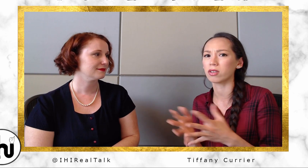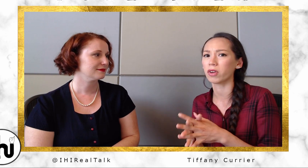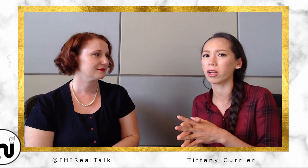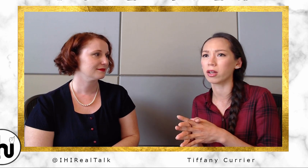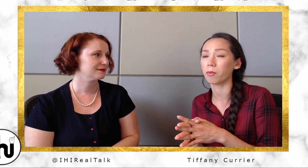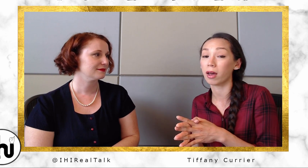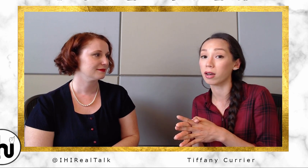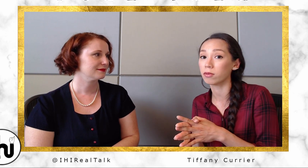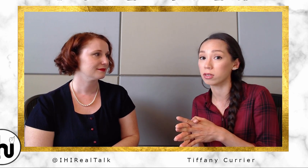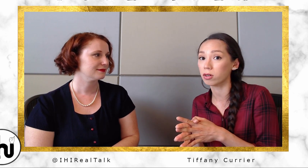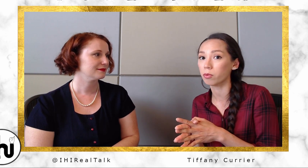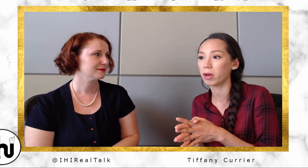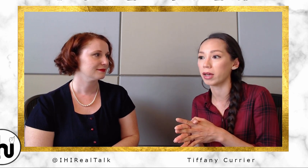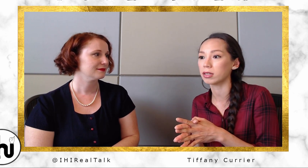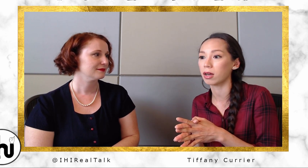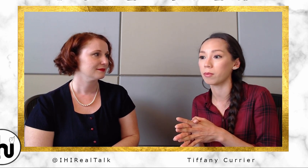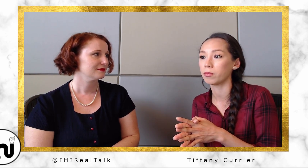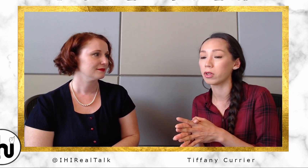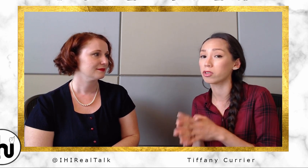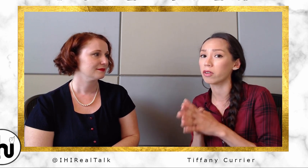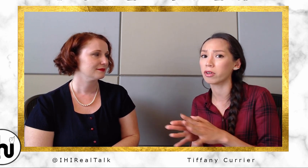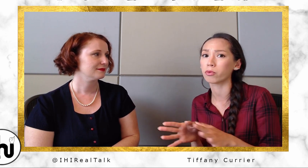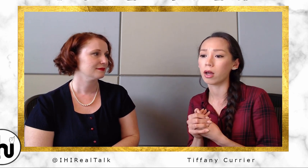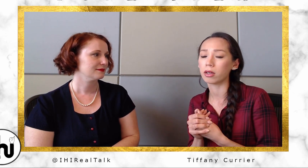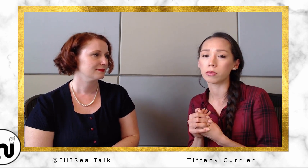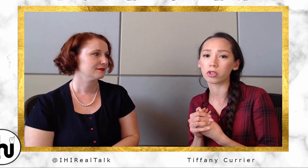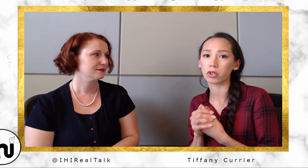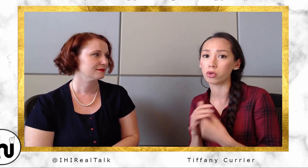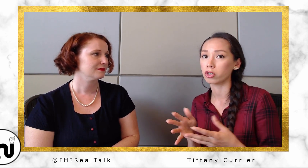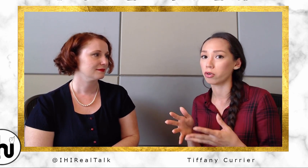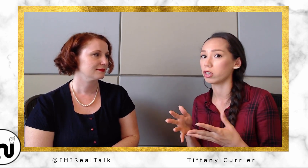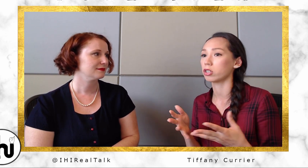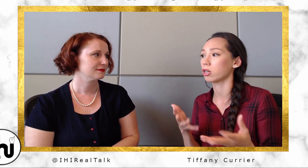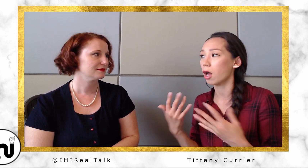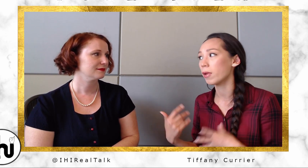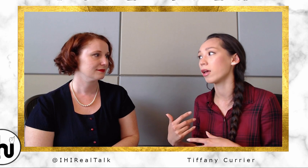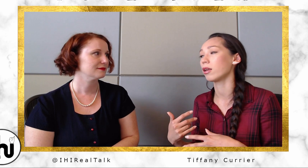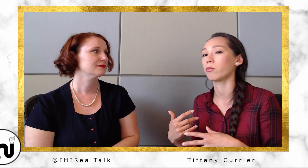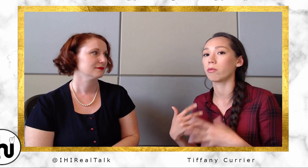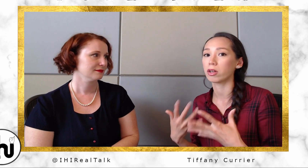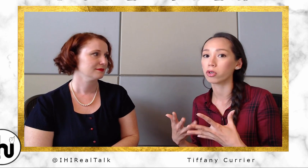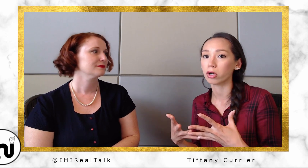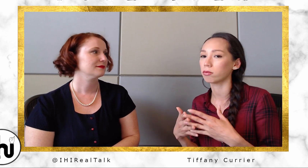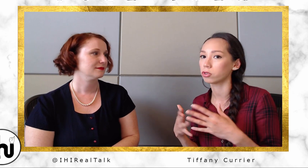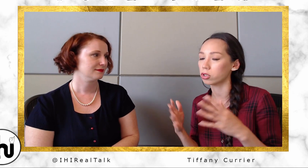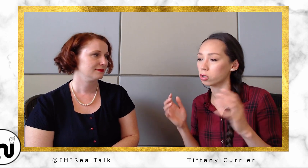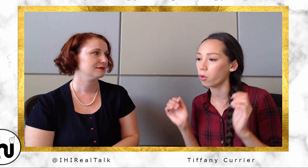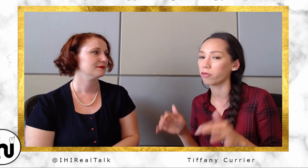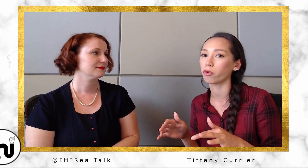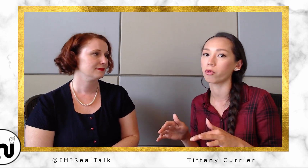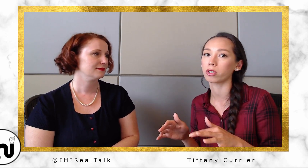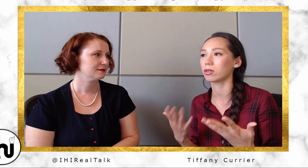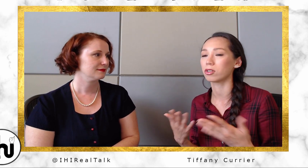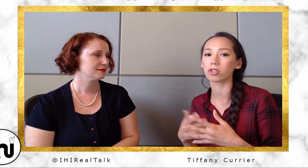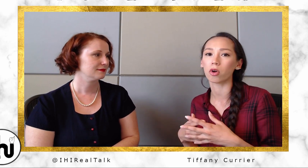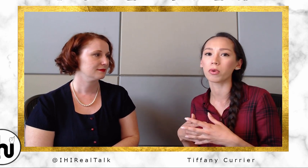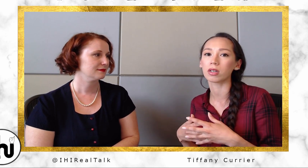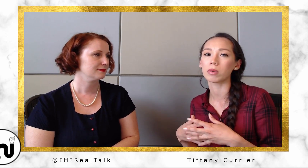competitive still, but there's definitely a room especially the new generation to come in and be mentored. Just go in full force. There's always gonna be something